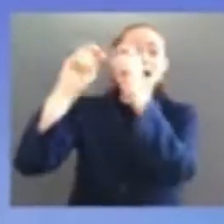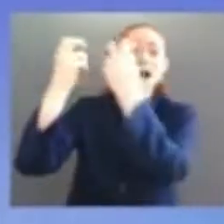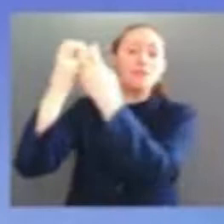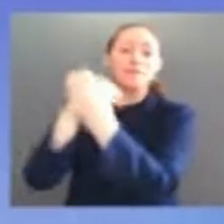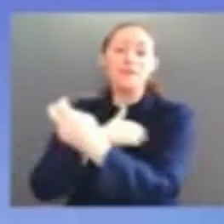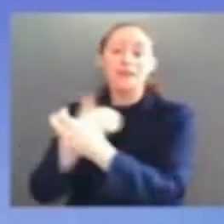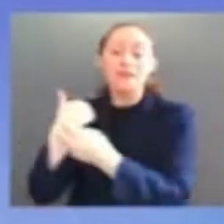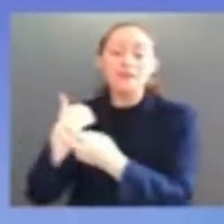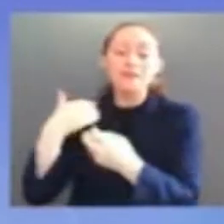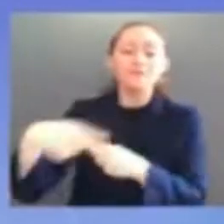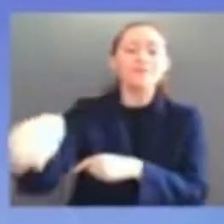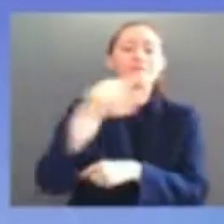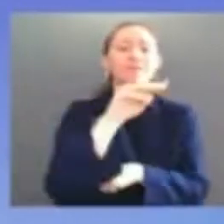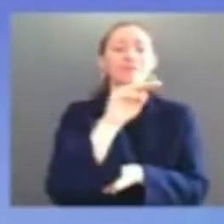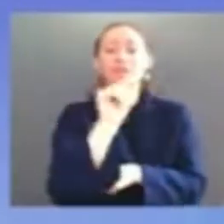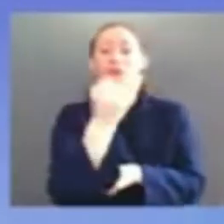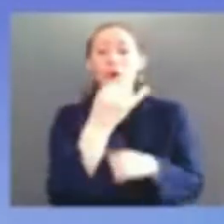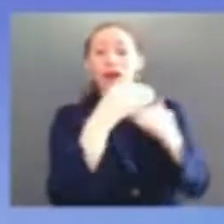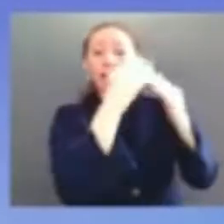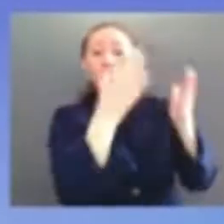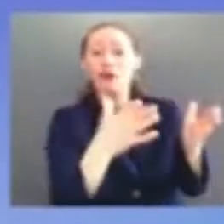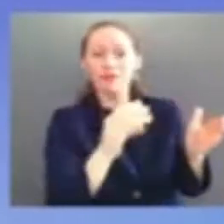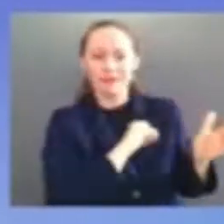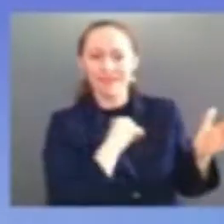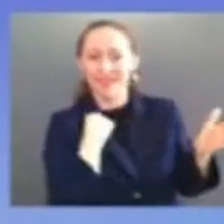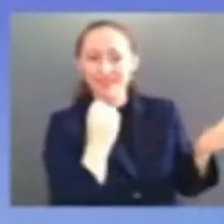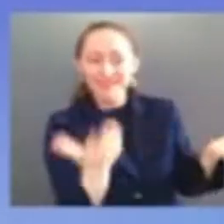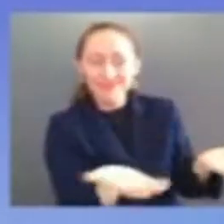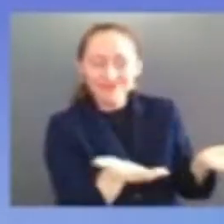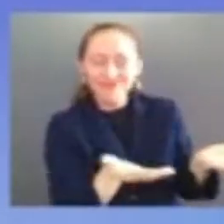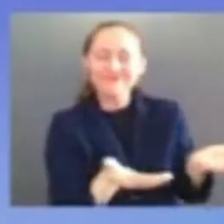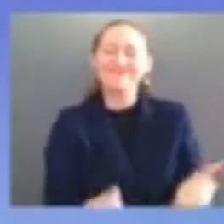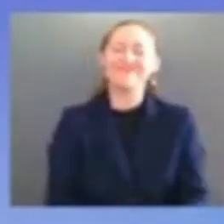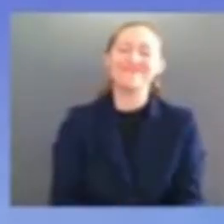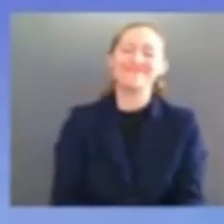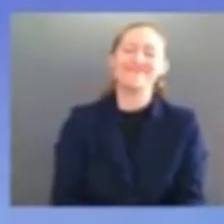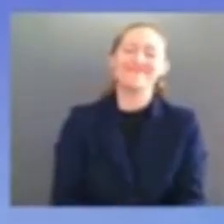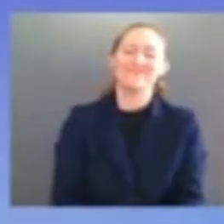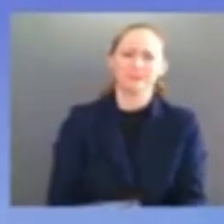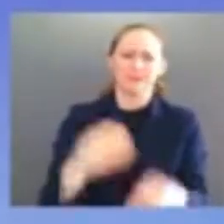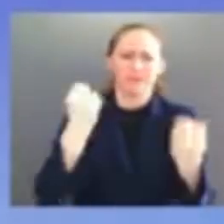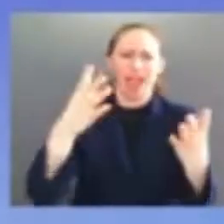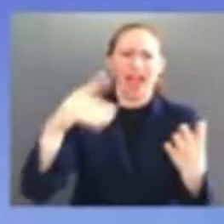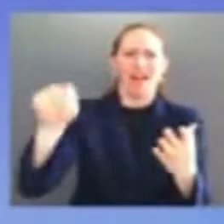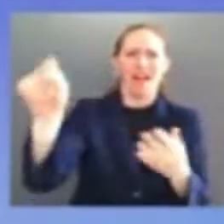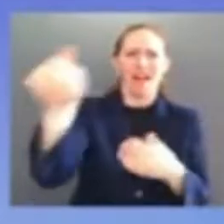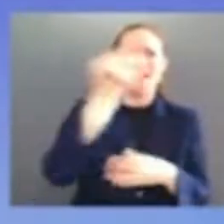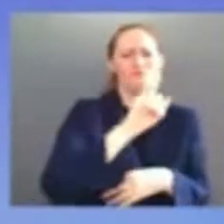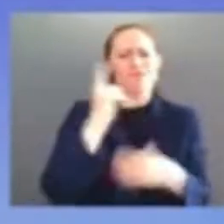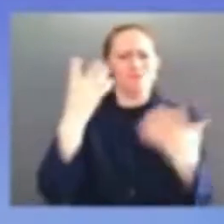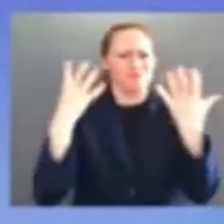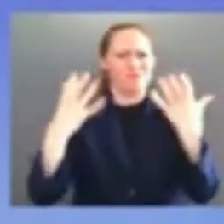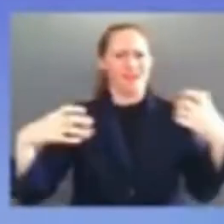so many who made this possible but and today is a good day a day that history is going to remember